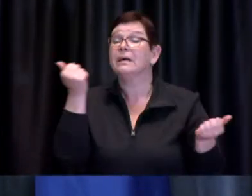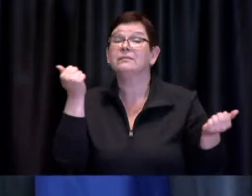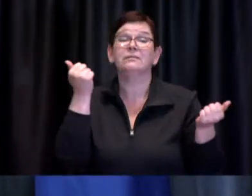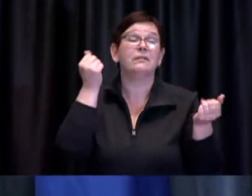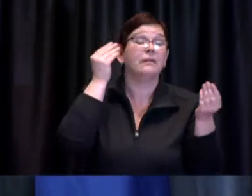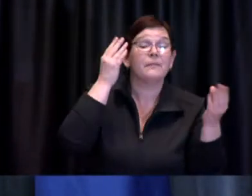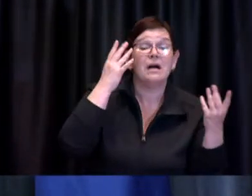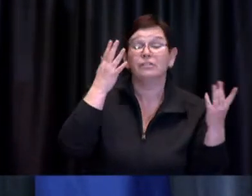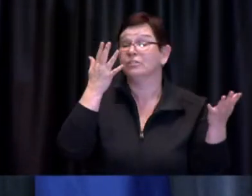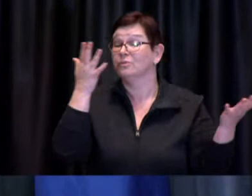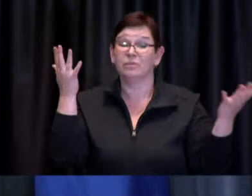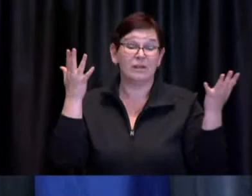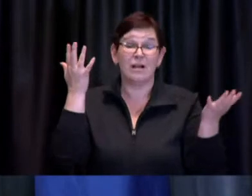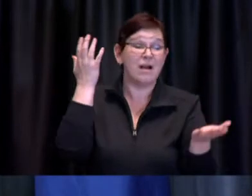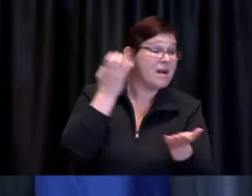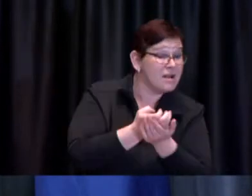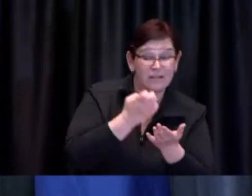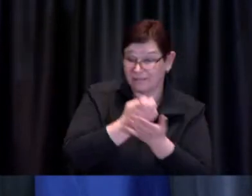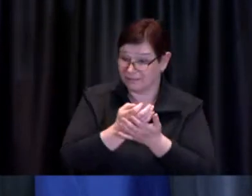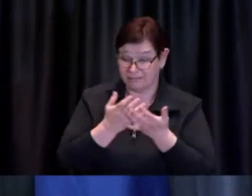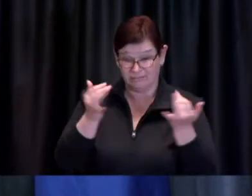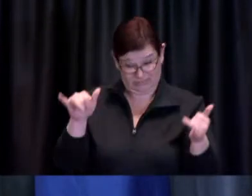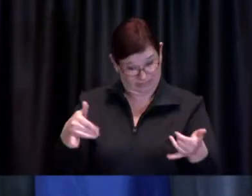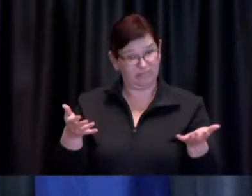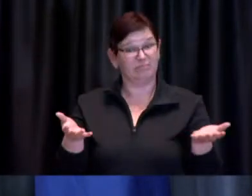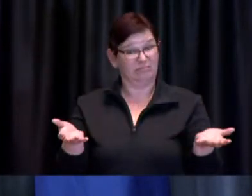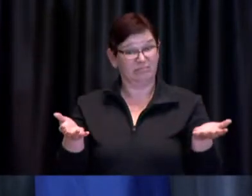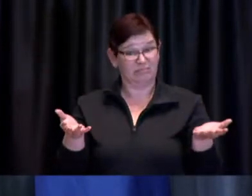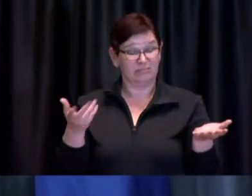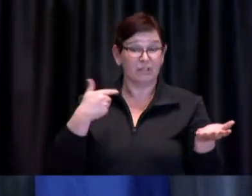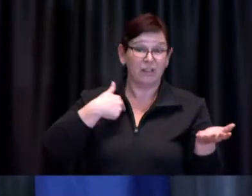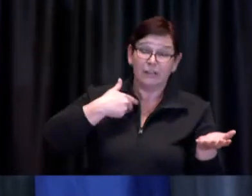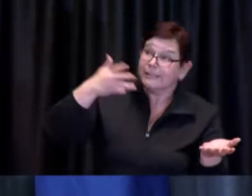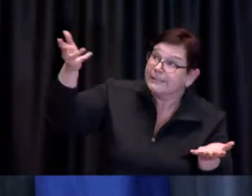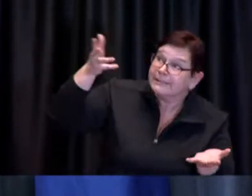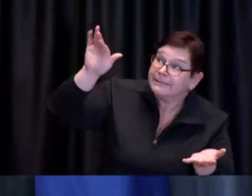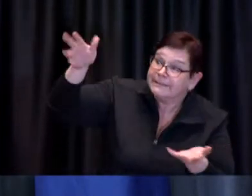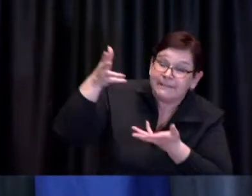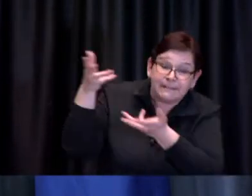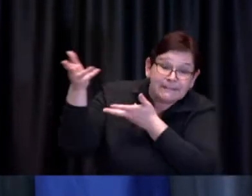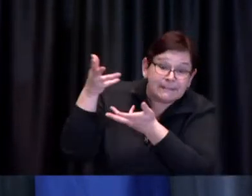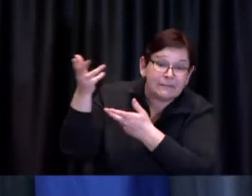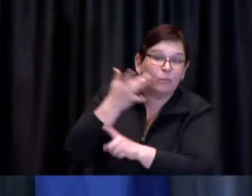we're constantly talking to our provincial counterparts as are all the other public health units